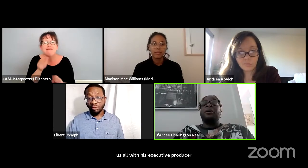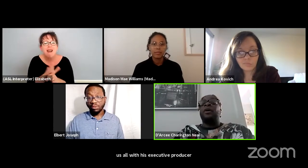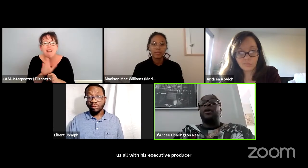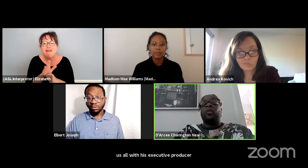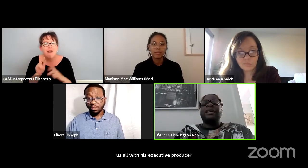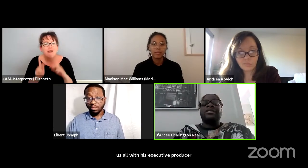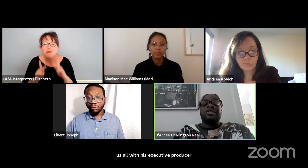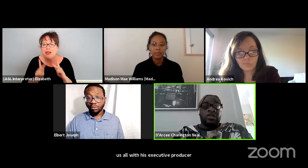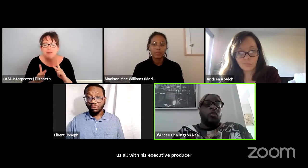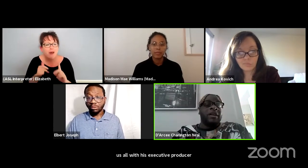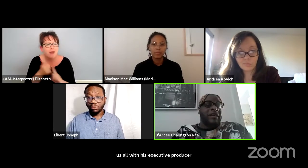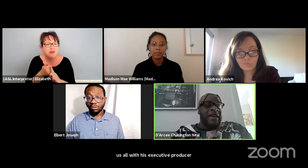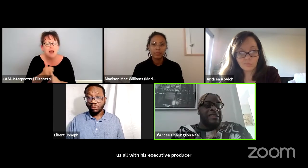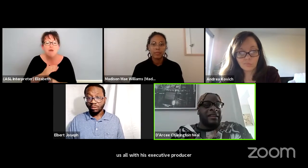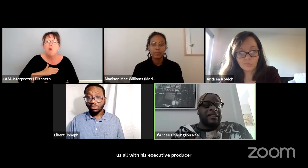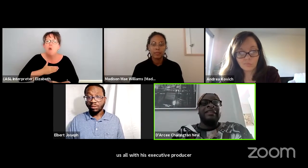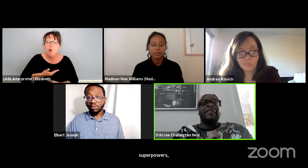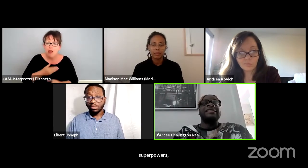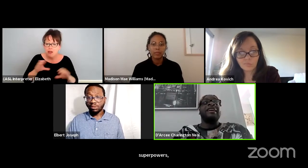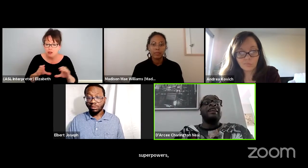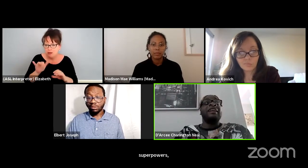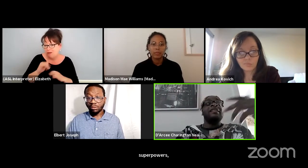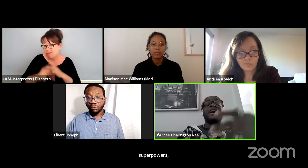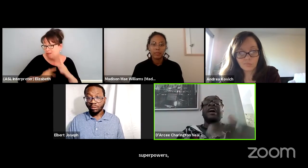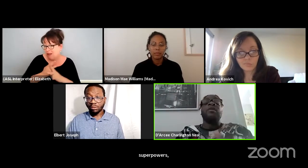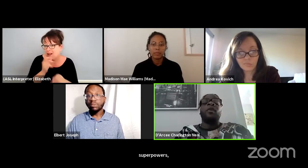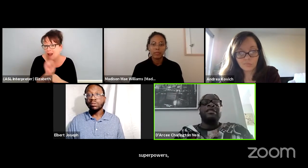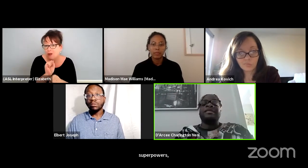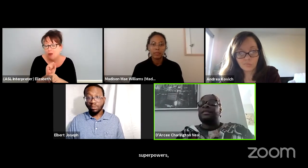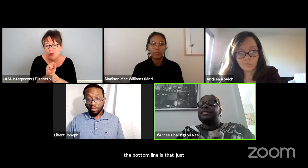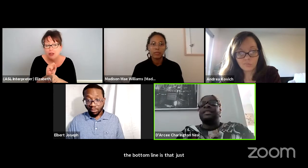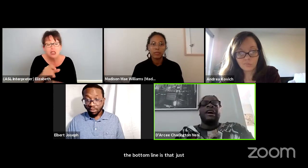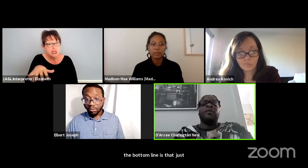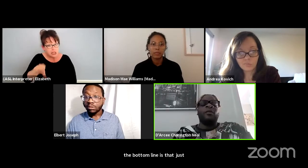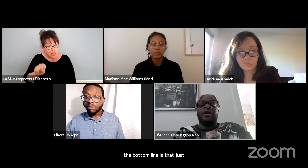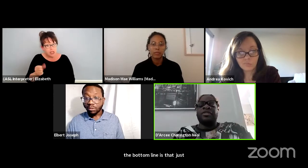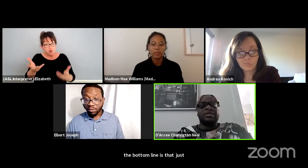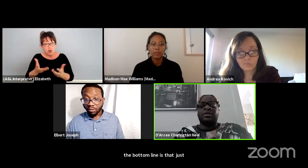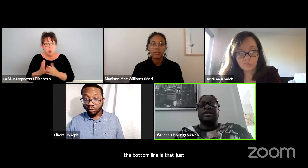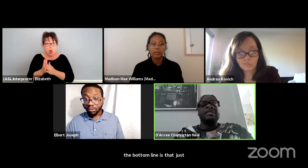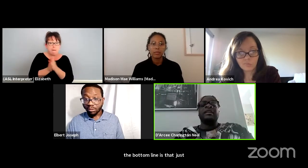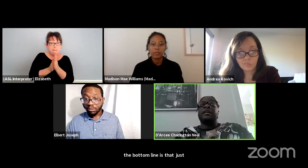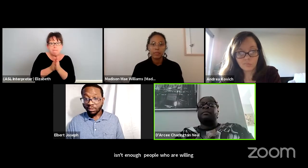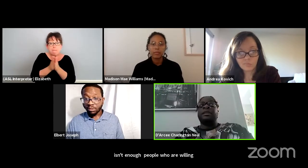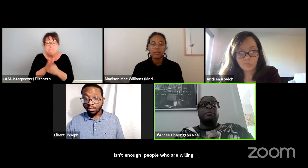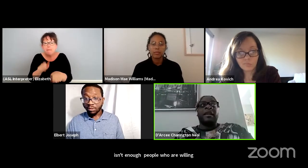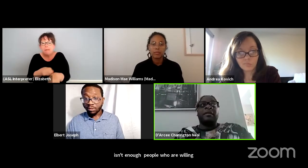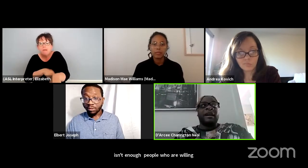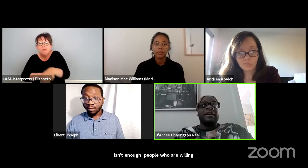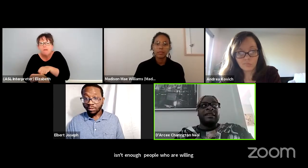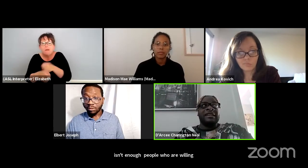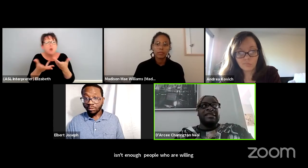who are willing to do what you're asking. You know, it's like, yeah, we wanna do this. And we want the stories. But the bottom line is